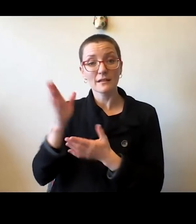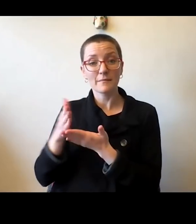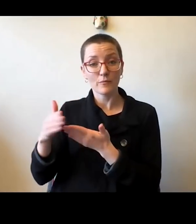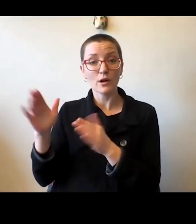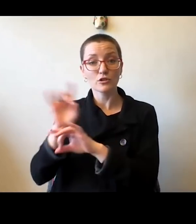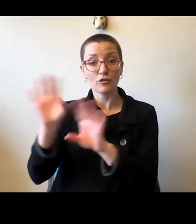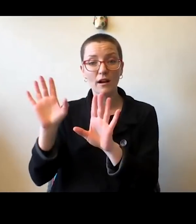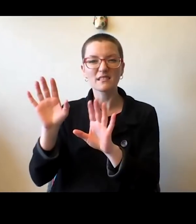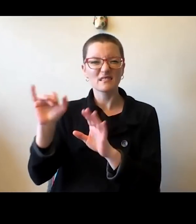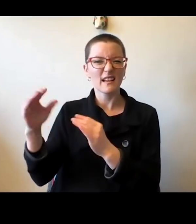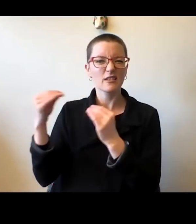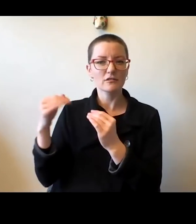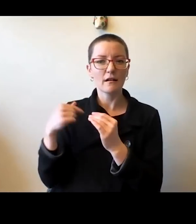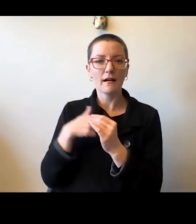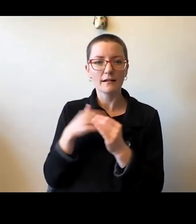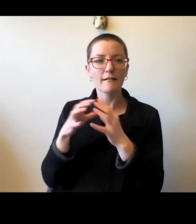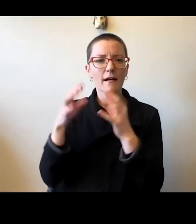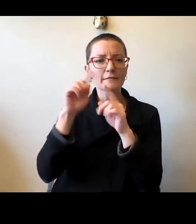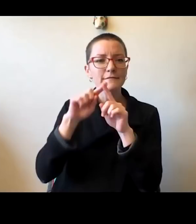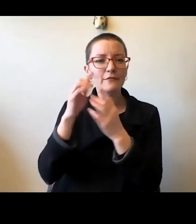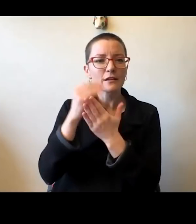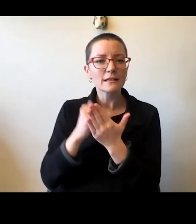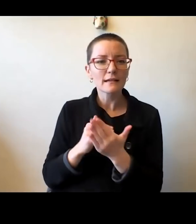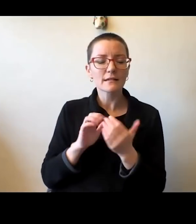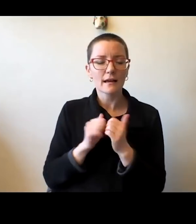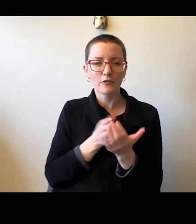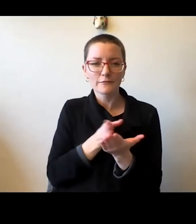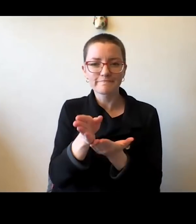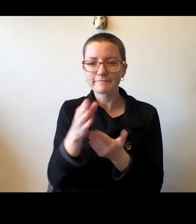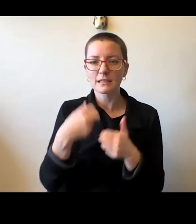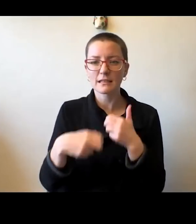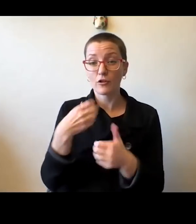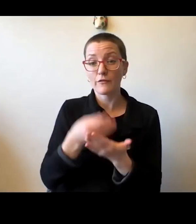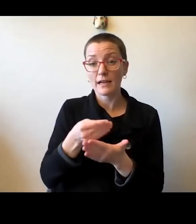about navigating very difficult financial times. So although we're not panicking,